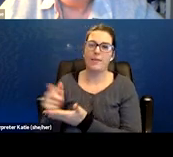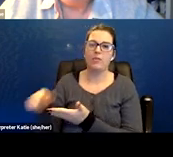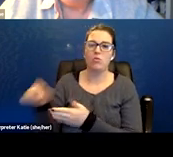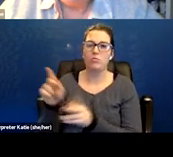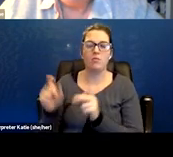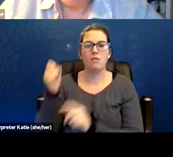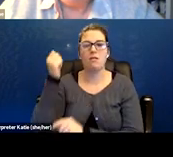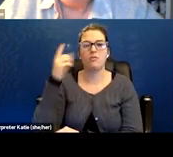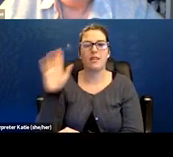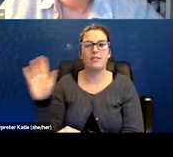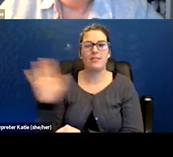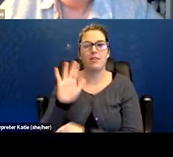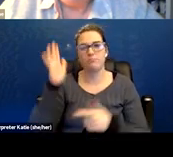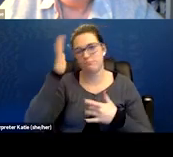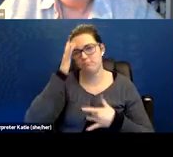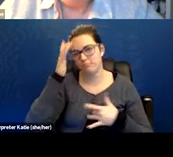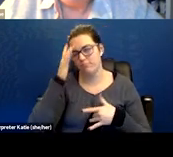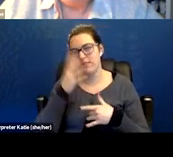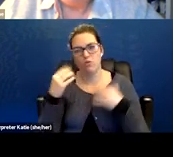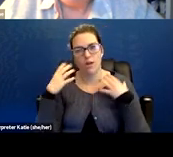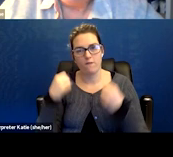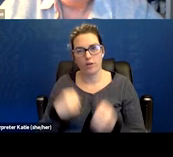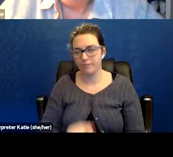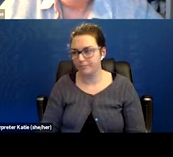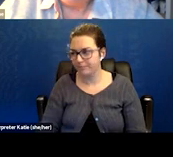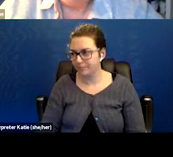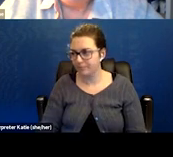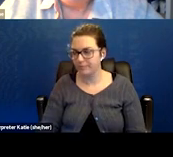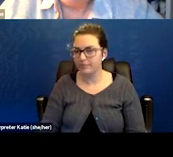and recovering. So of course documentation from a center like that